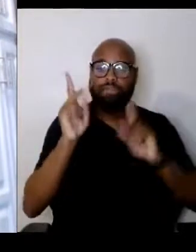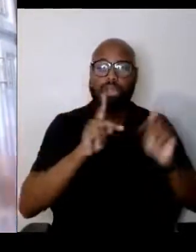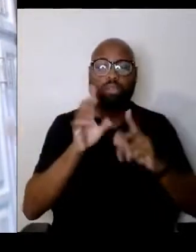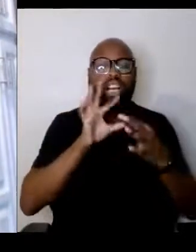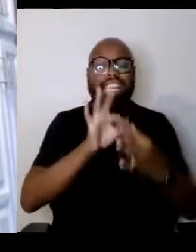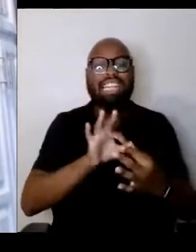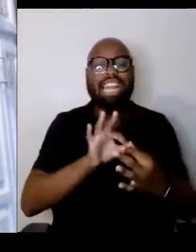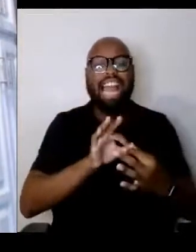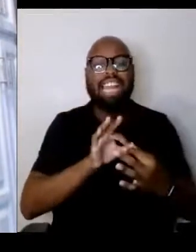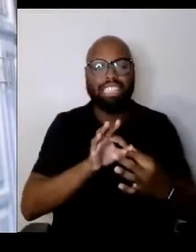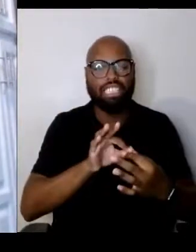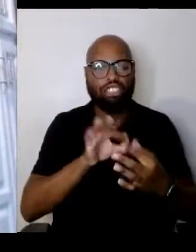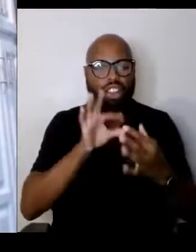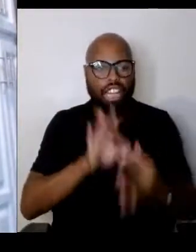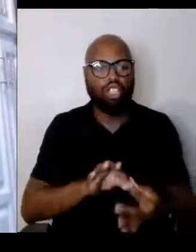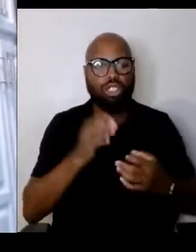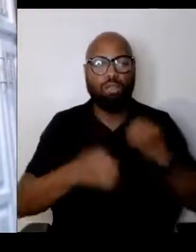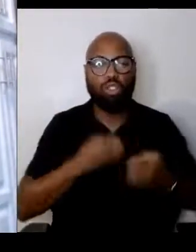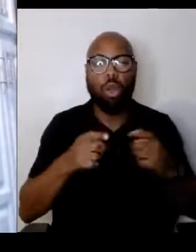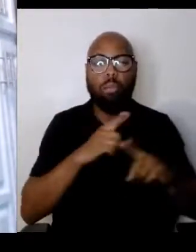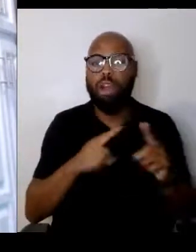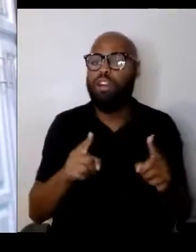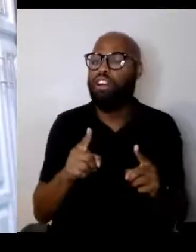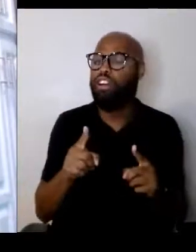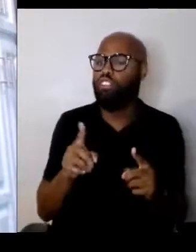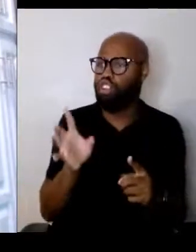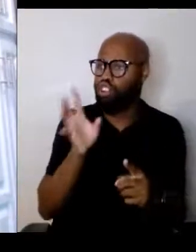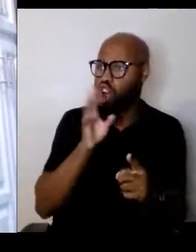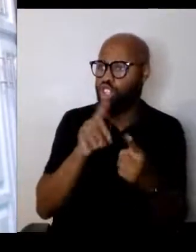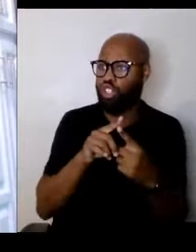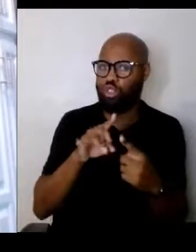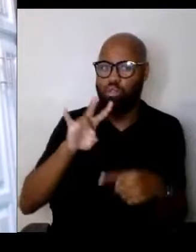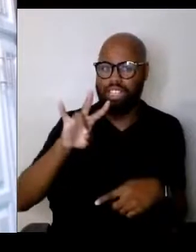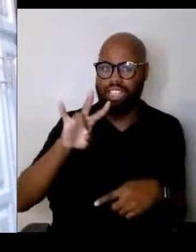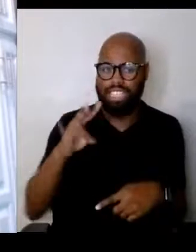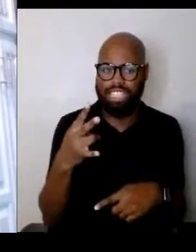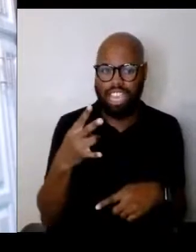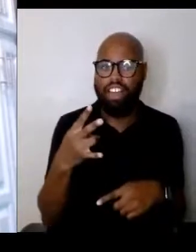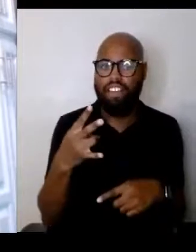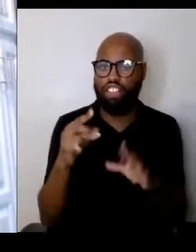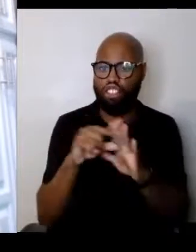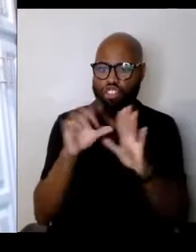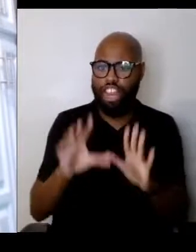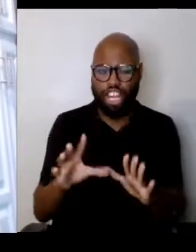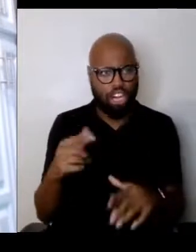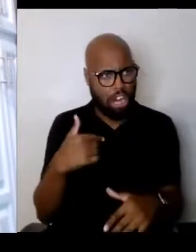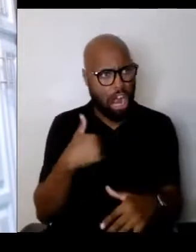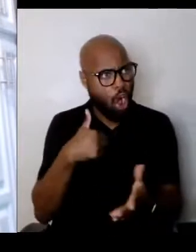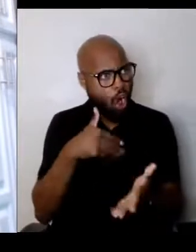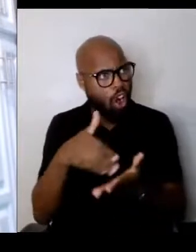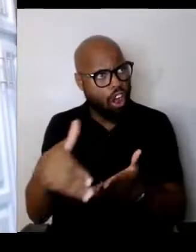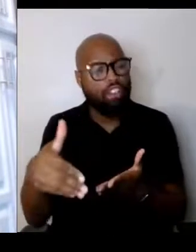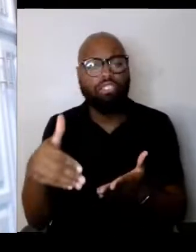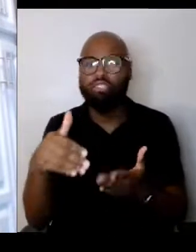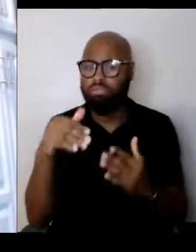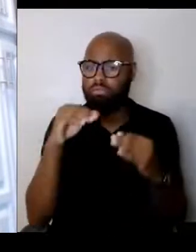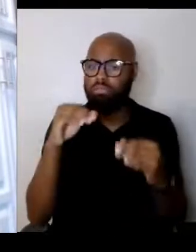But when you're talking to a seventh grader, which I do a lot in regular schools, it's not the same.